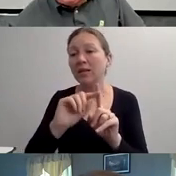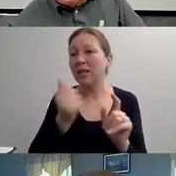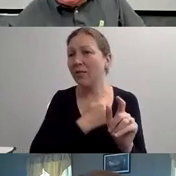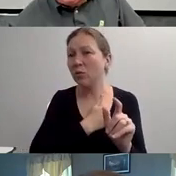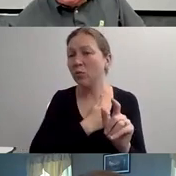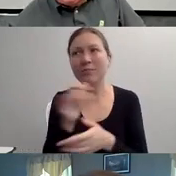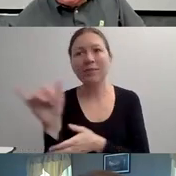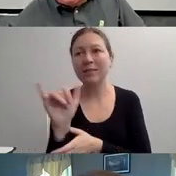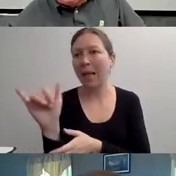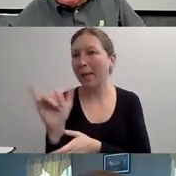EVERYWHERE YOU GO.